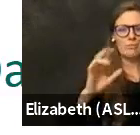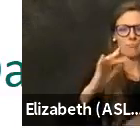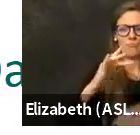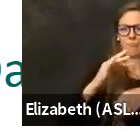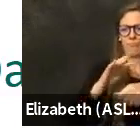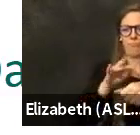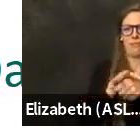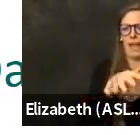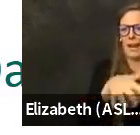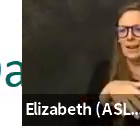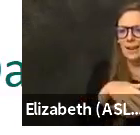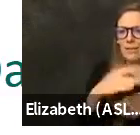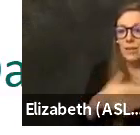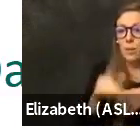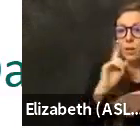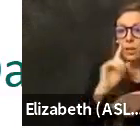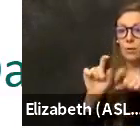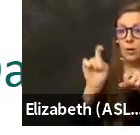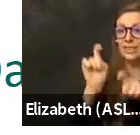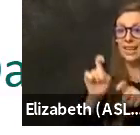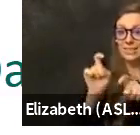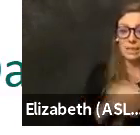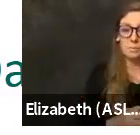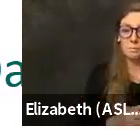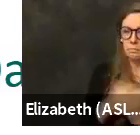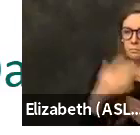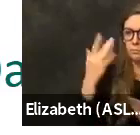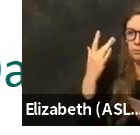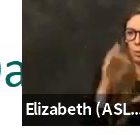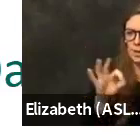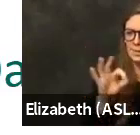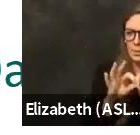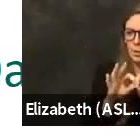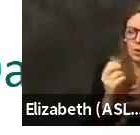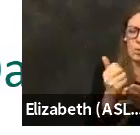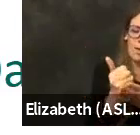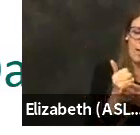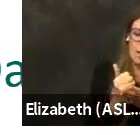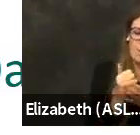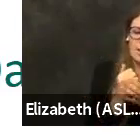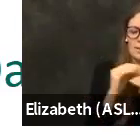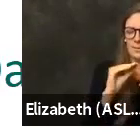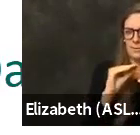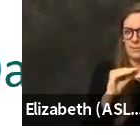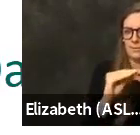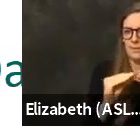What that will do is help us with our adjusting. The factor that we multiply by our